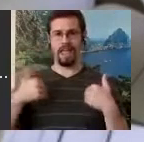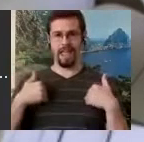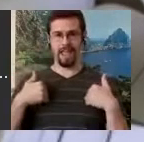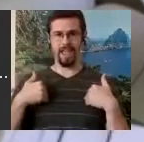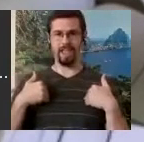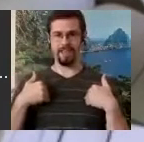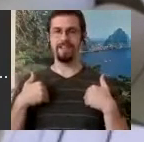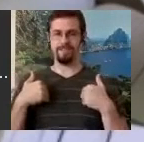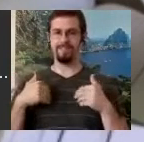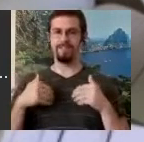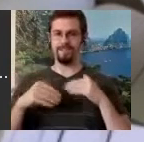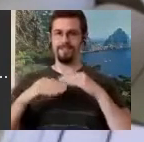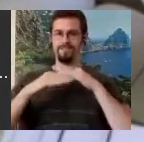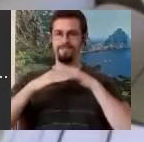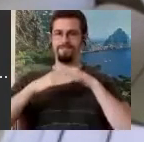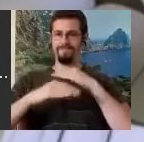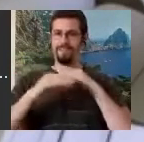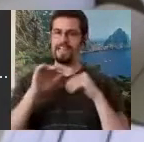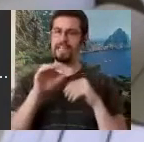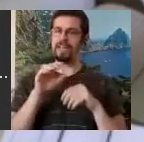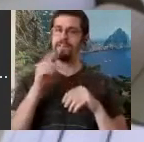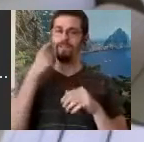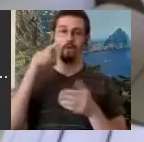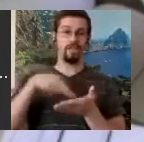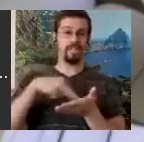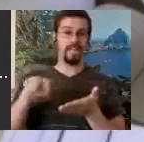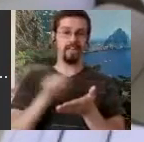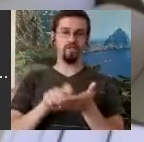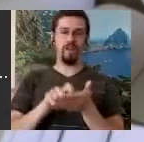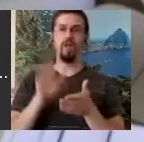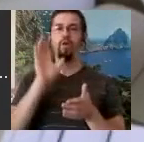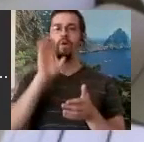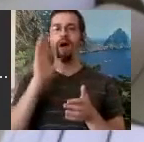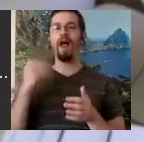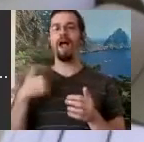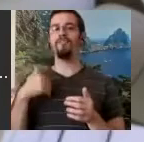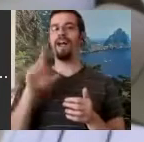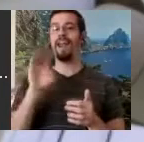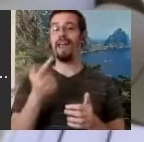Especially in DanceWriting. We make a leg shorter if it's behind you. It's a long